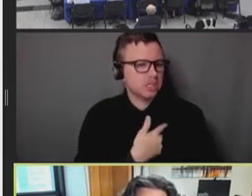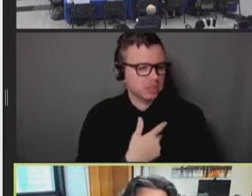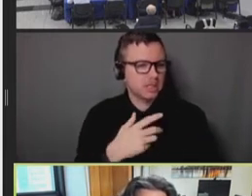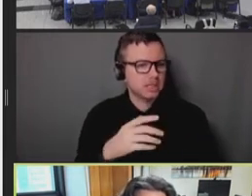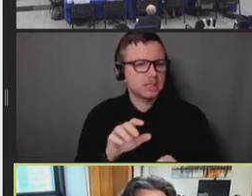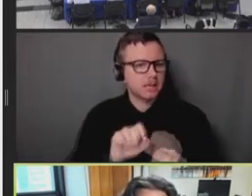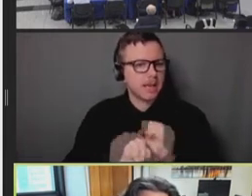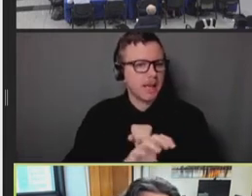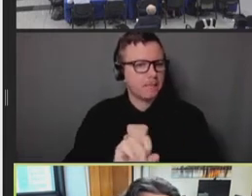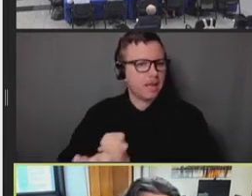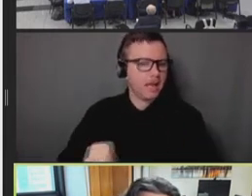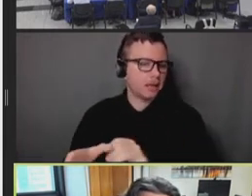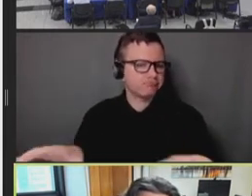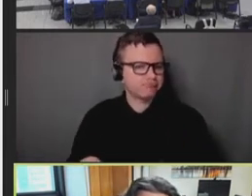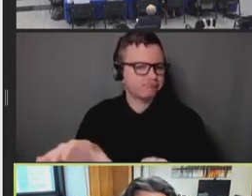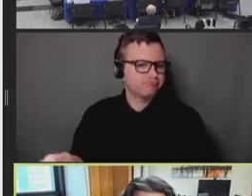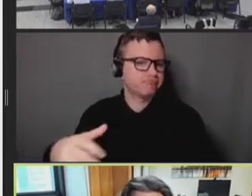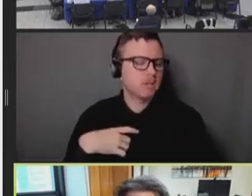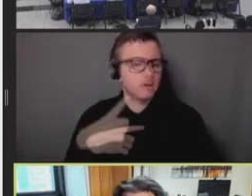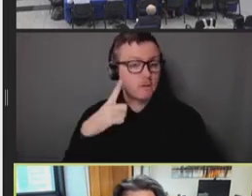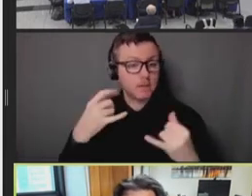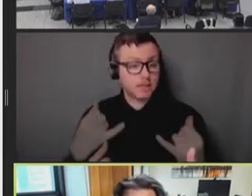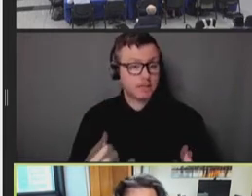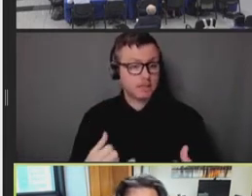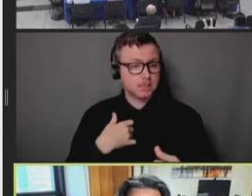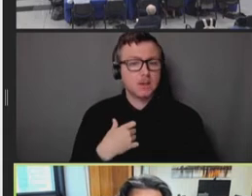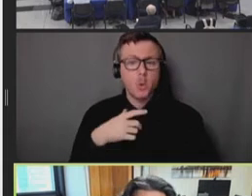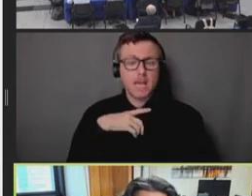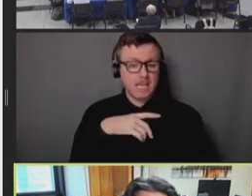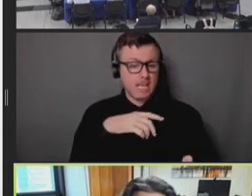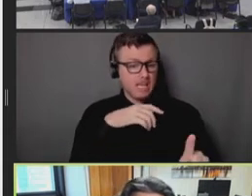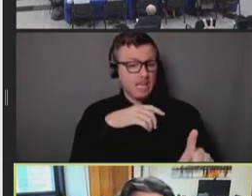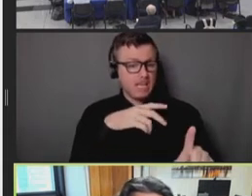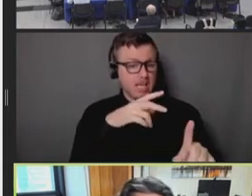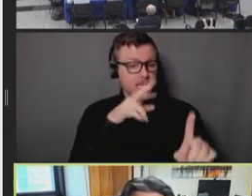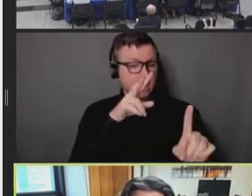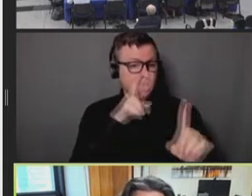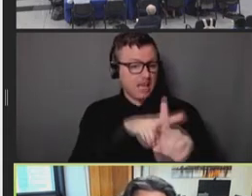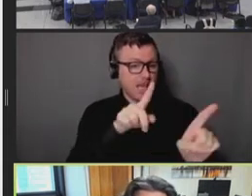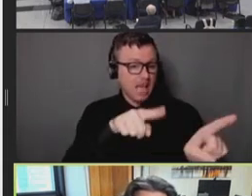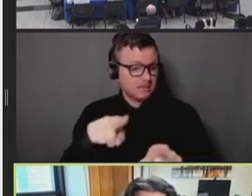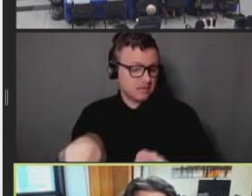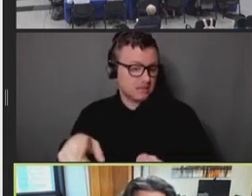Let's start with cases. And this reflects what we're seeing across the country. We've seen a